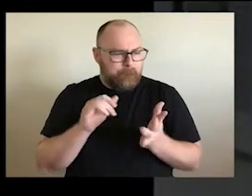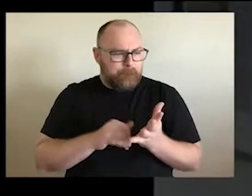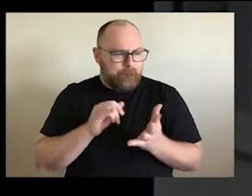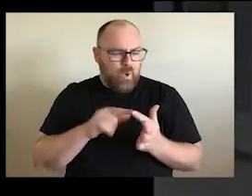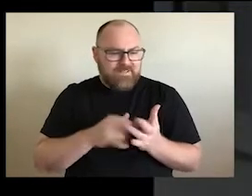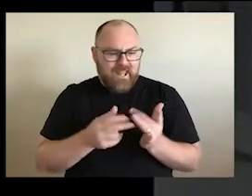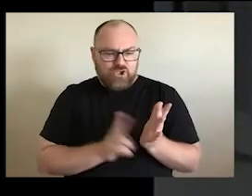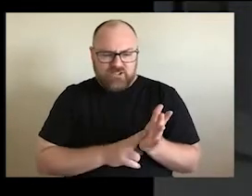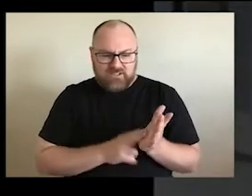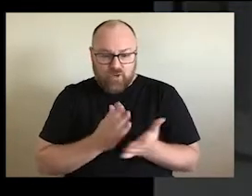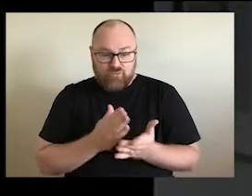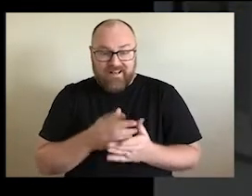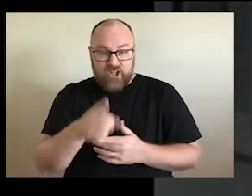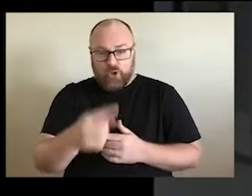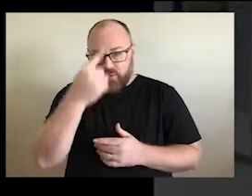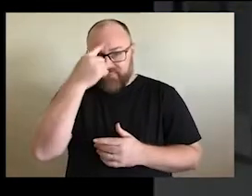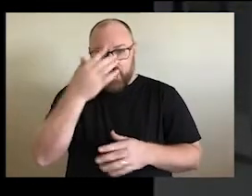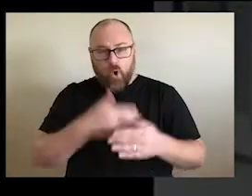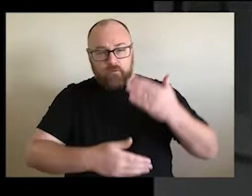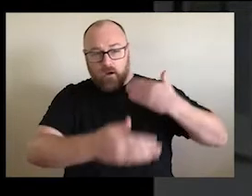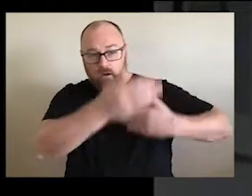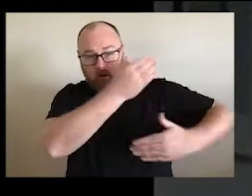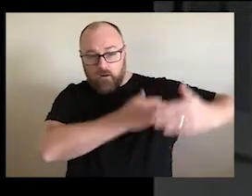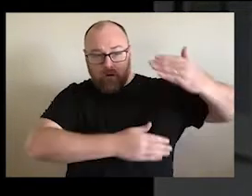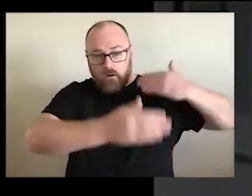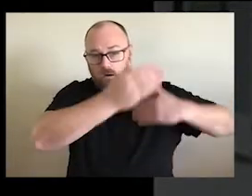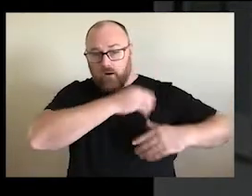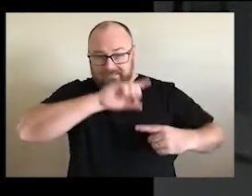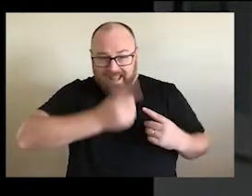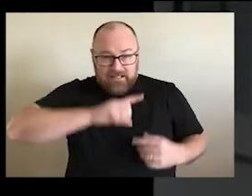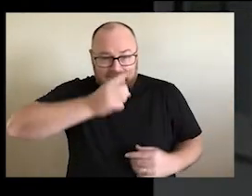The thousands of years which enabled Aboriginal